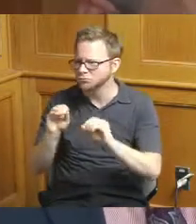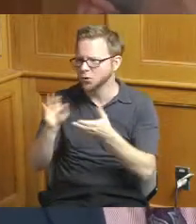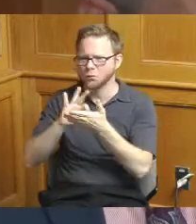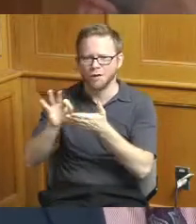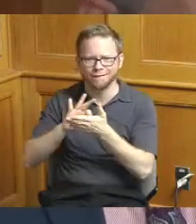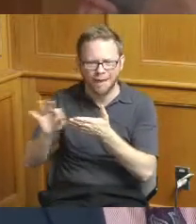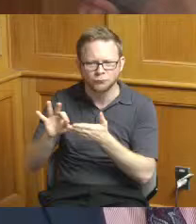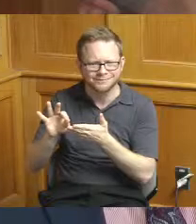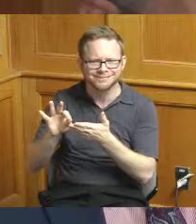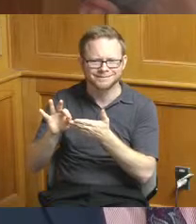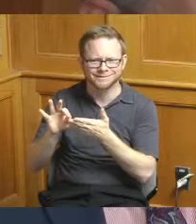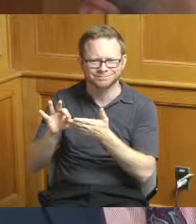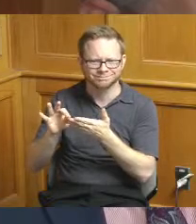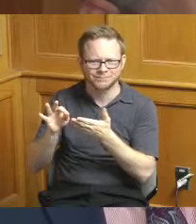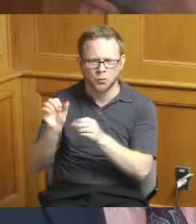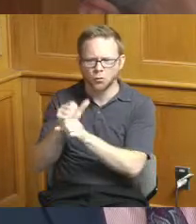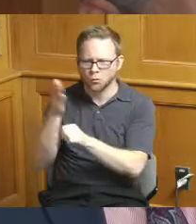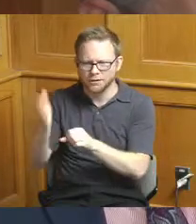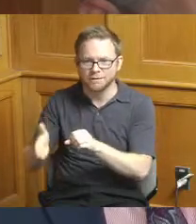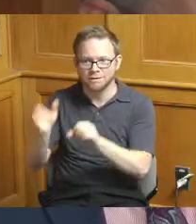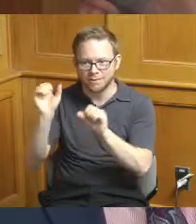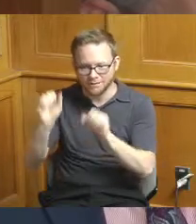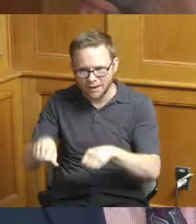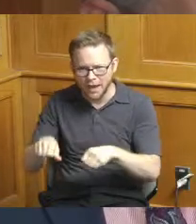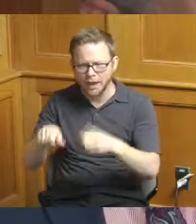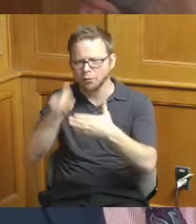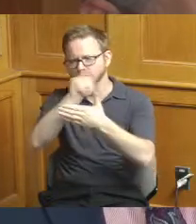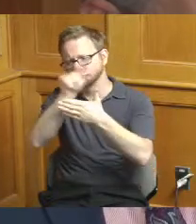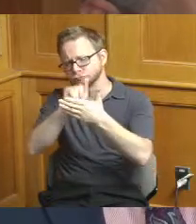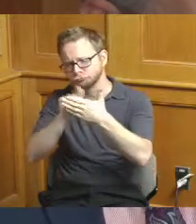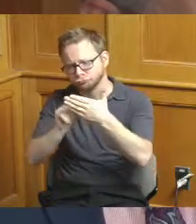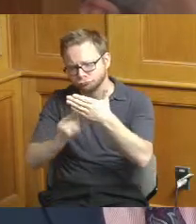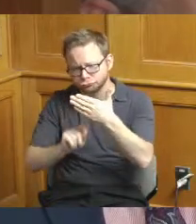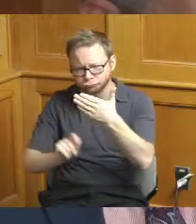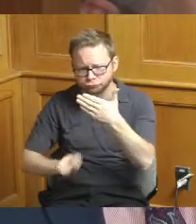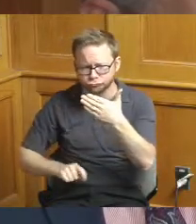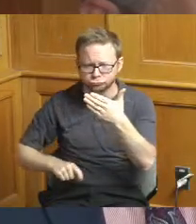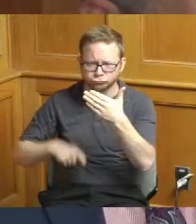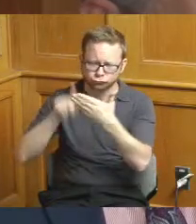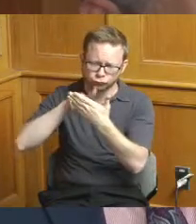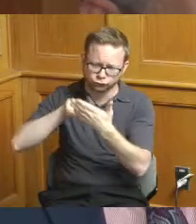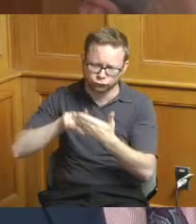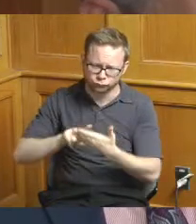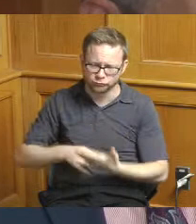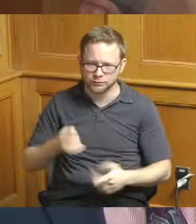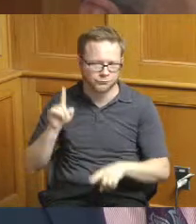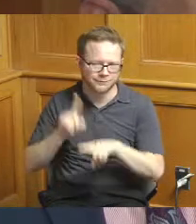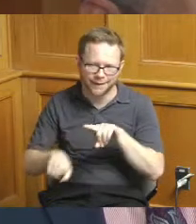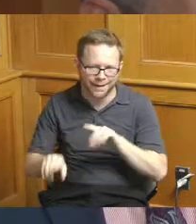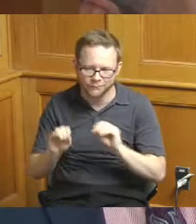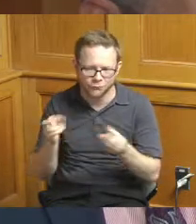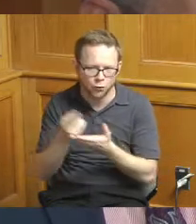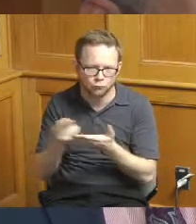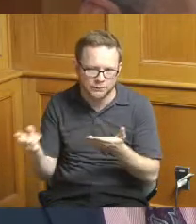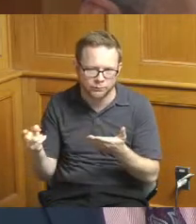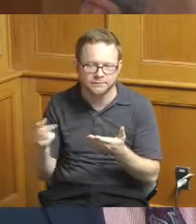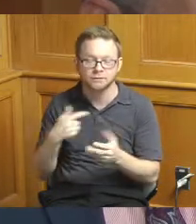really help them put this kind of formula together so I'm looking forward to how we continue to help